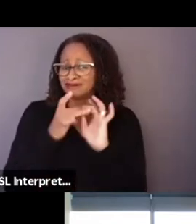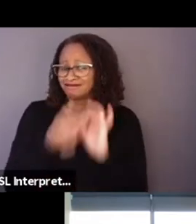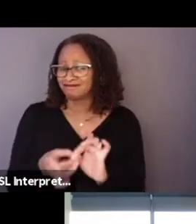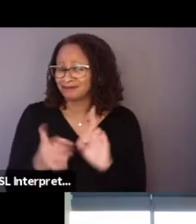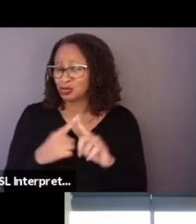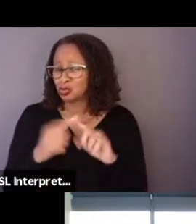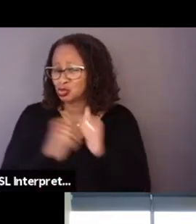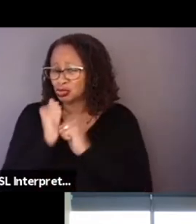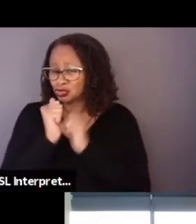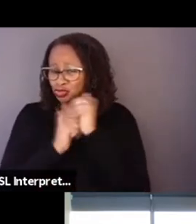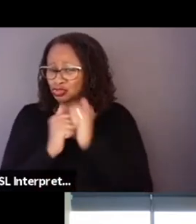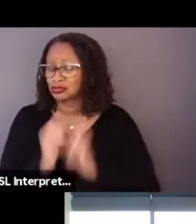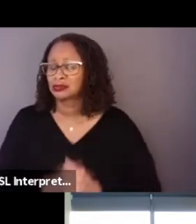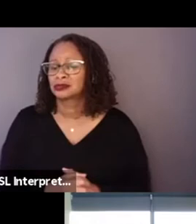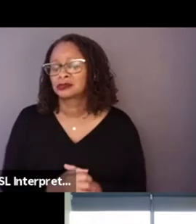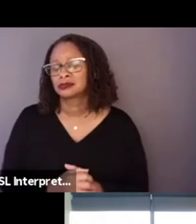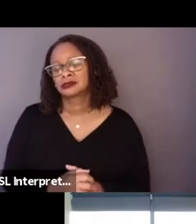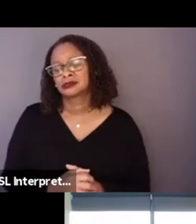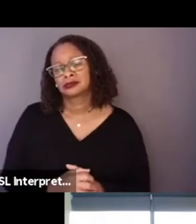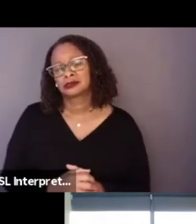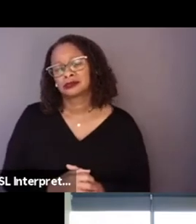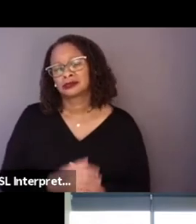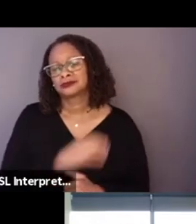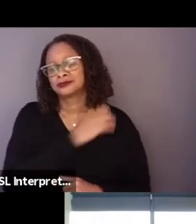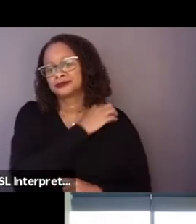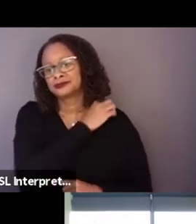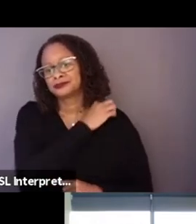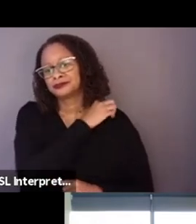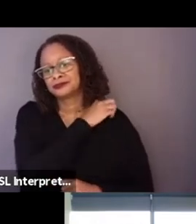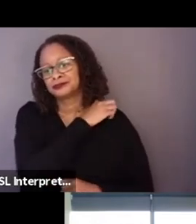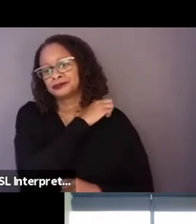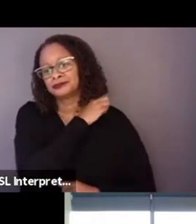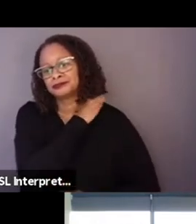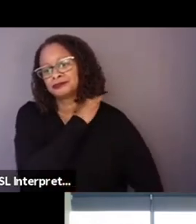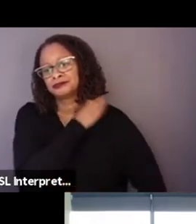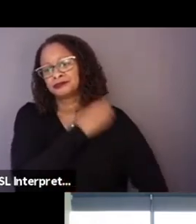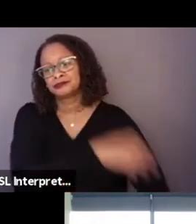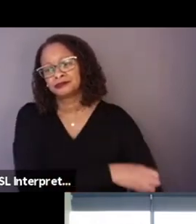it was a little bit of a puzzle, this movie.